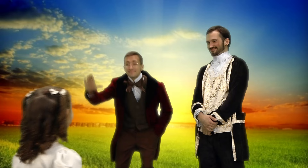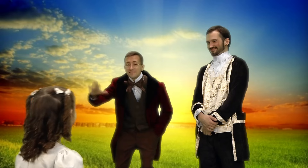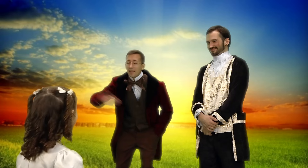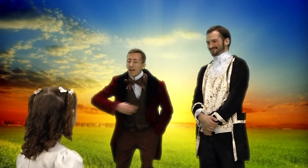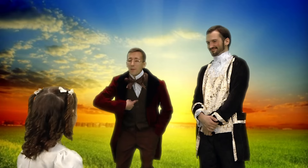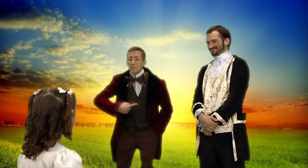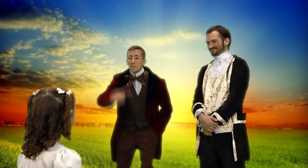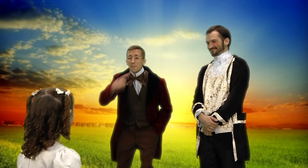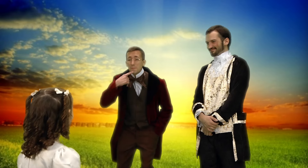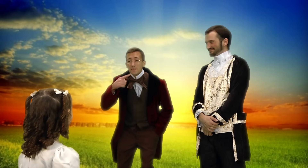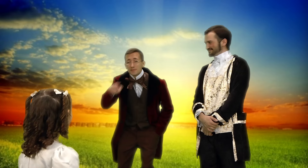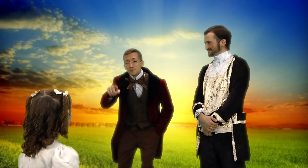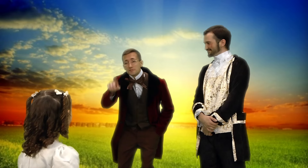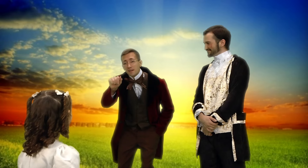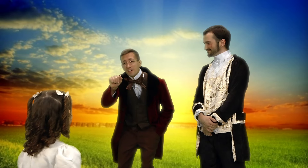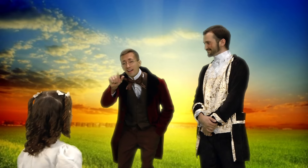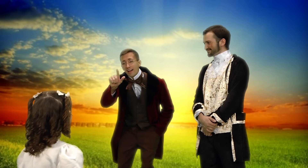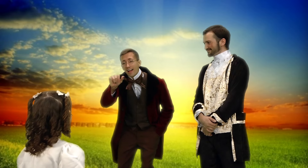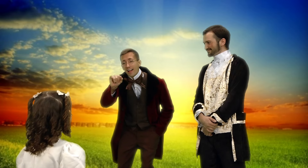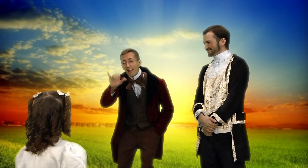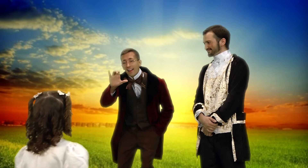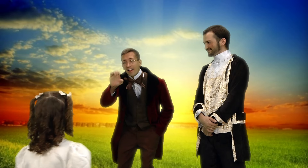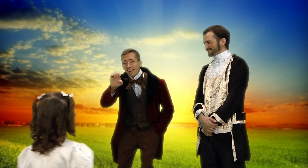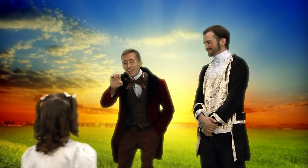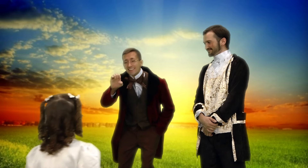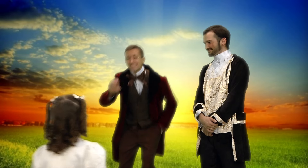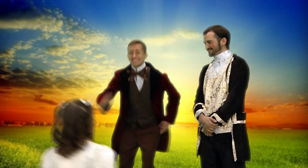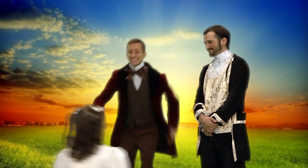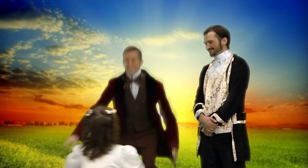Hello! I missed you, Alice.